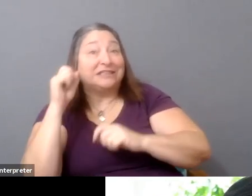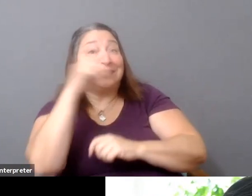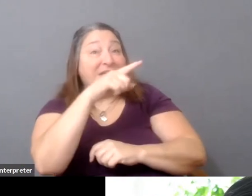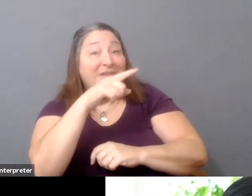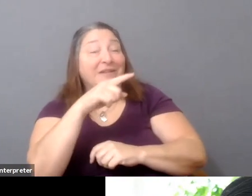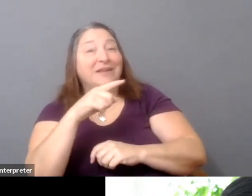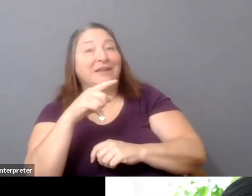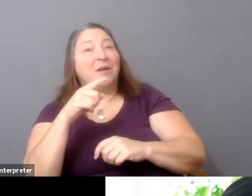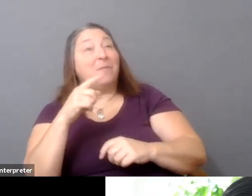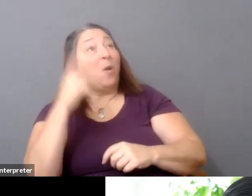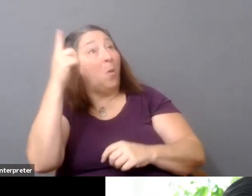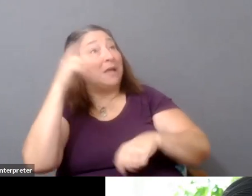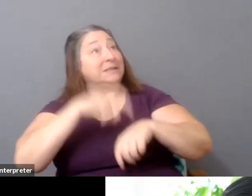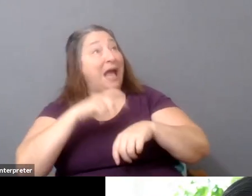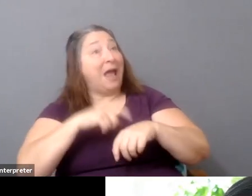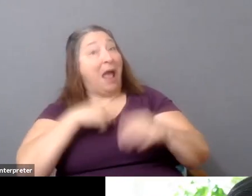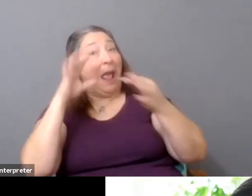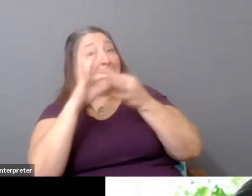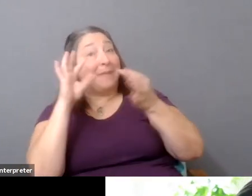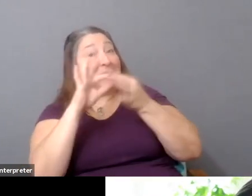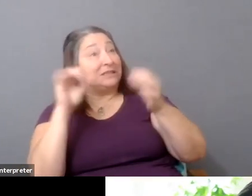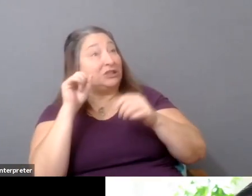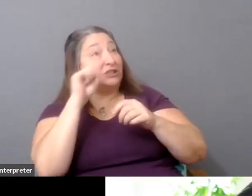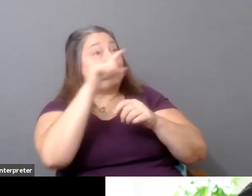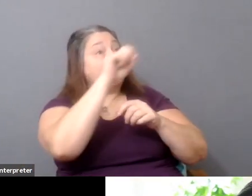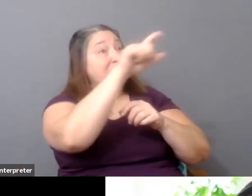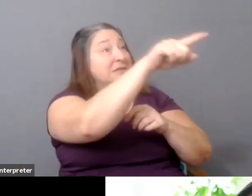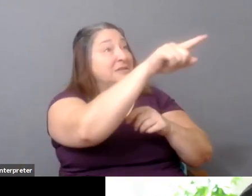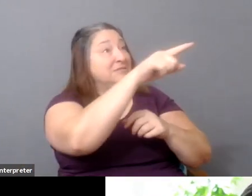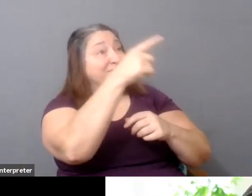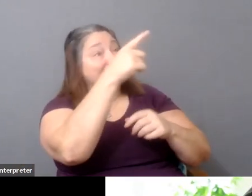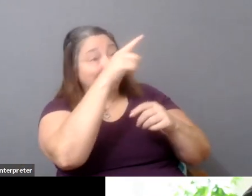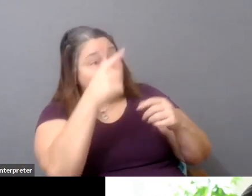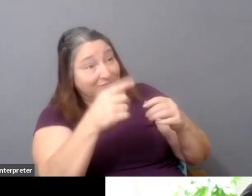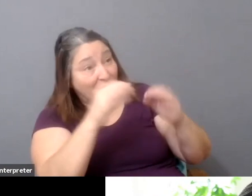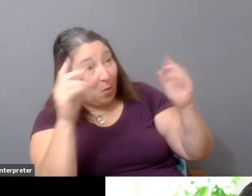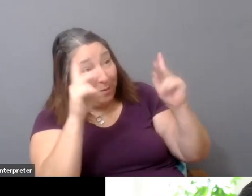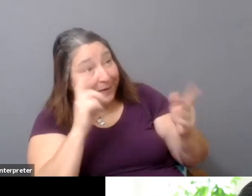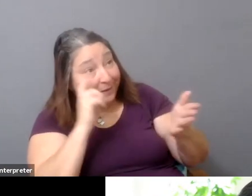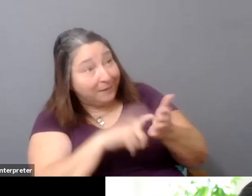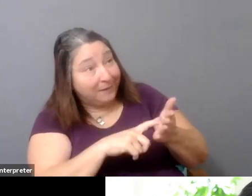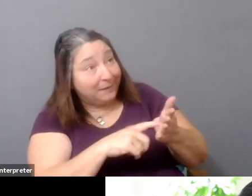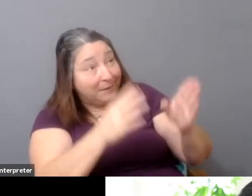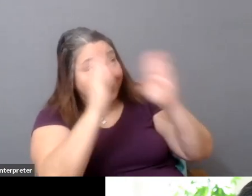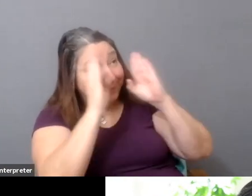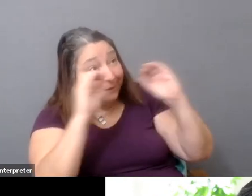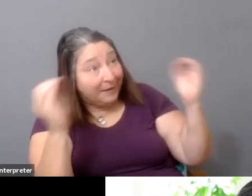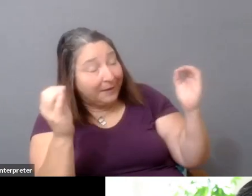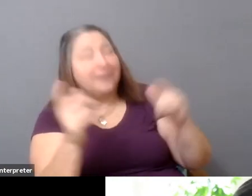it doesn't mean that you stop, right? You have to kind of keep putting that out, and that has to become a normative practice.